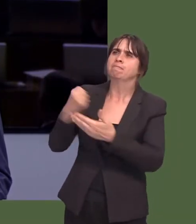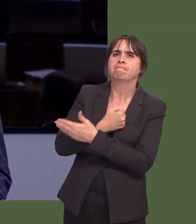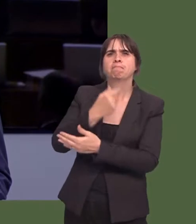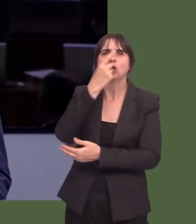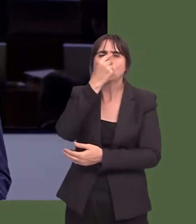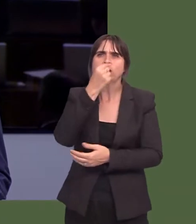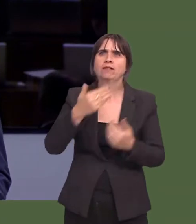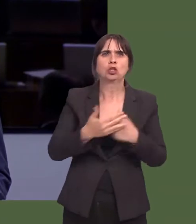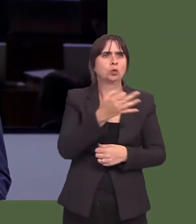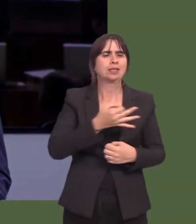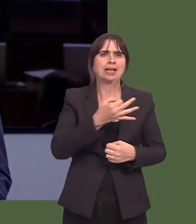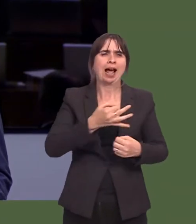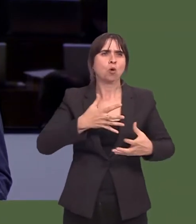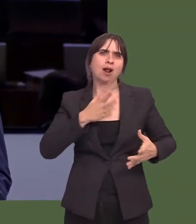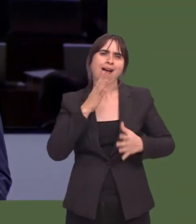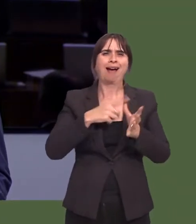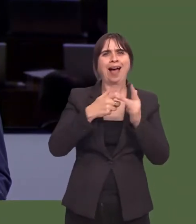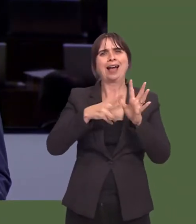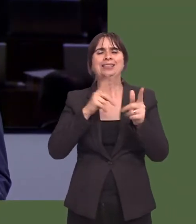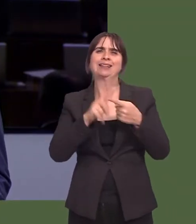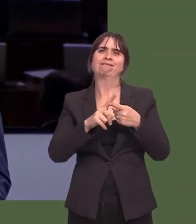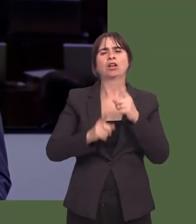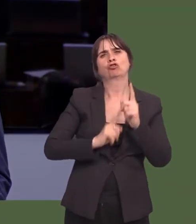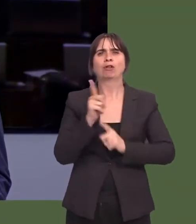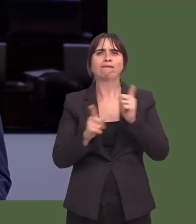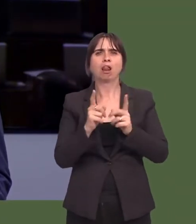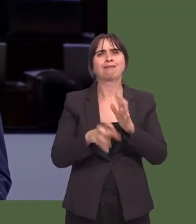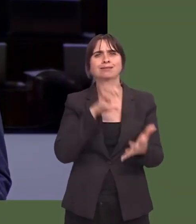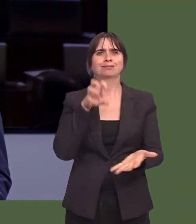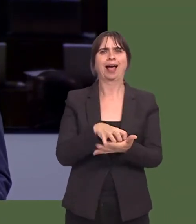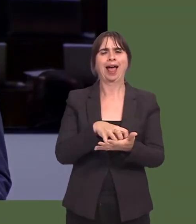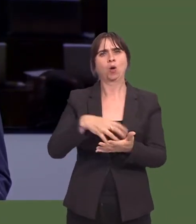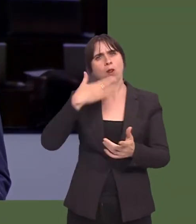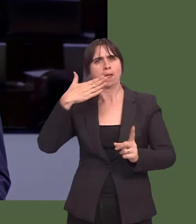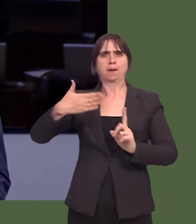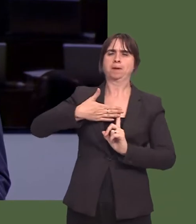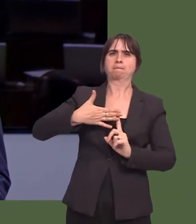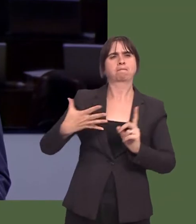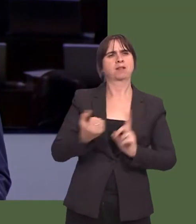to be an active travel town. Now, I understand the bid was supported as a project, but not funded.